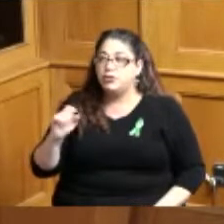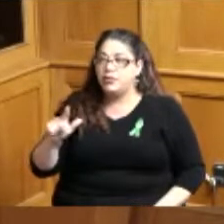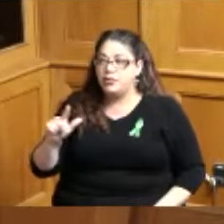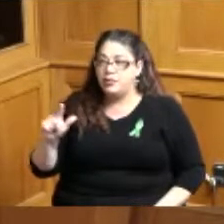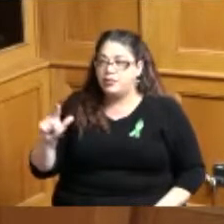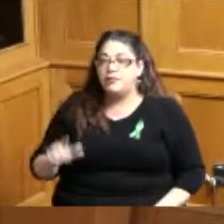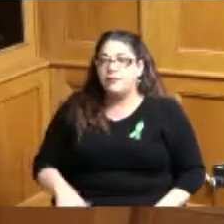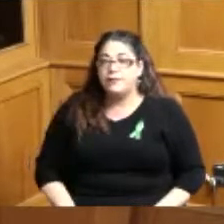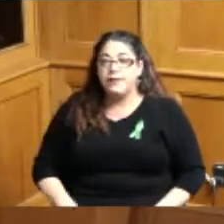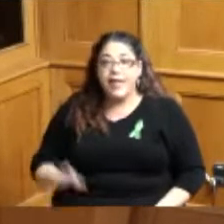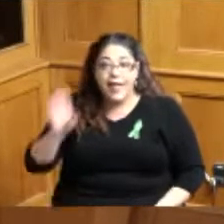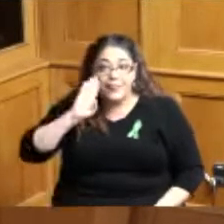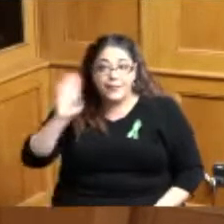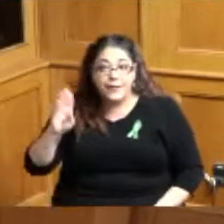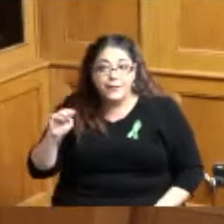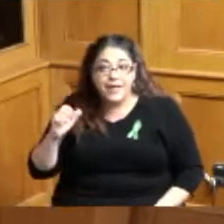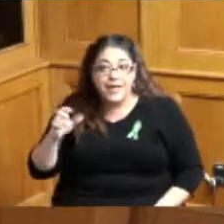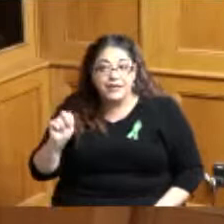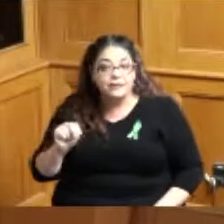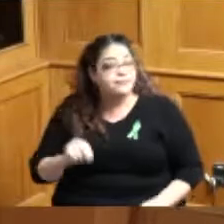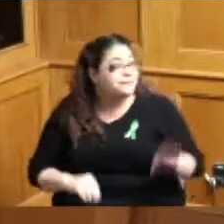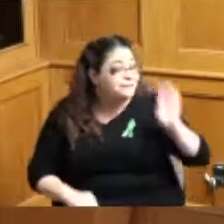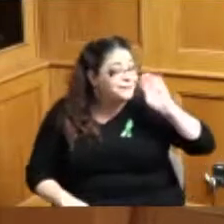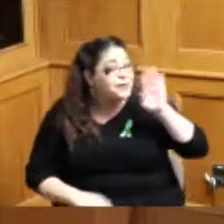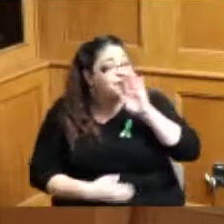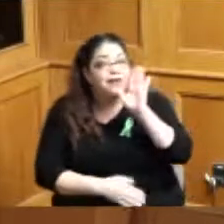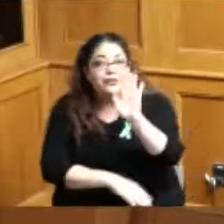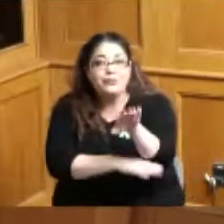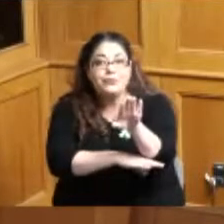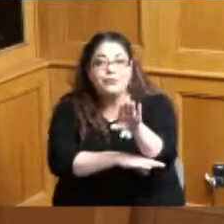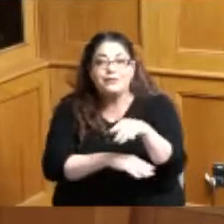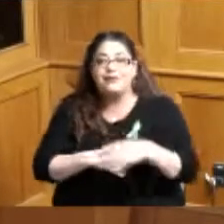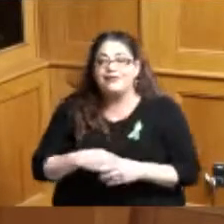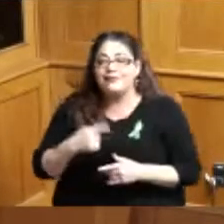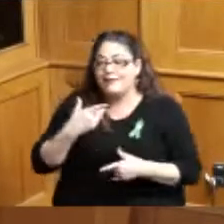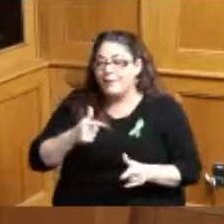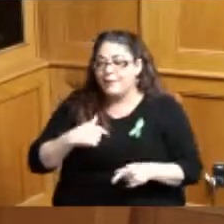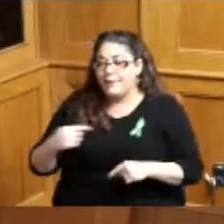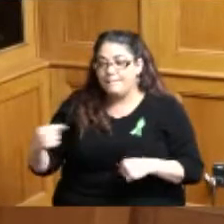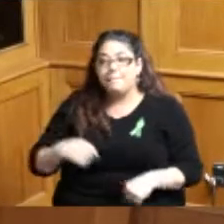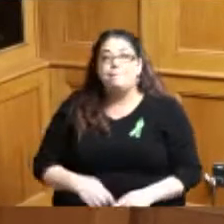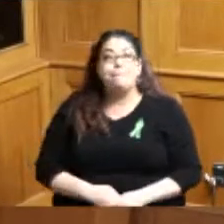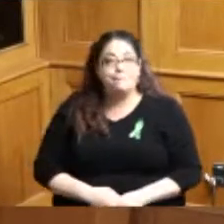hello Megan yes good afternoon thank you so much for having me yes can you hear me